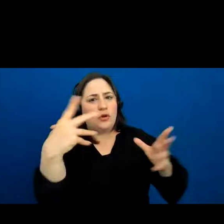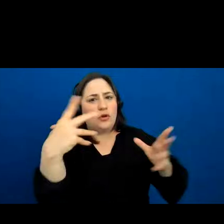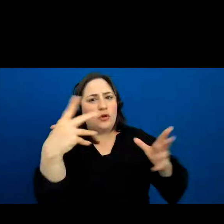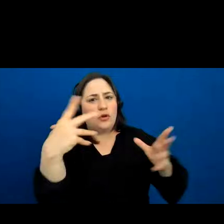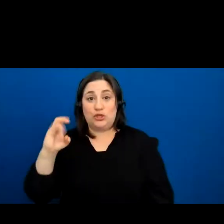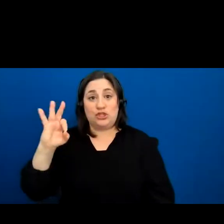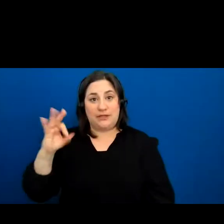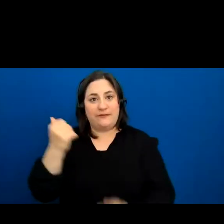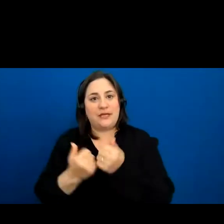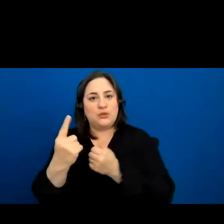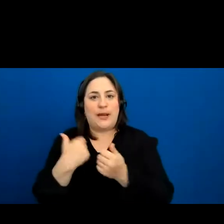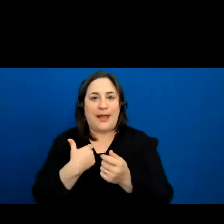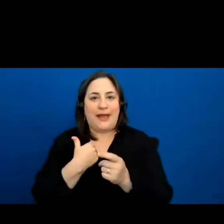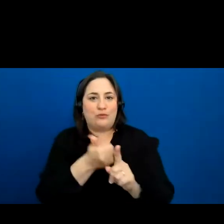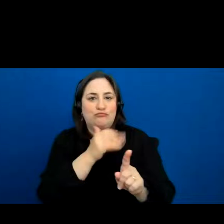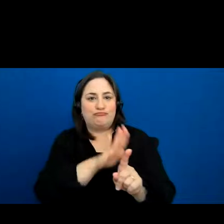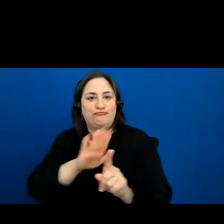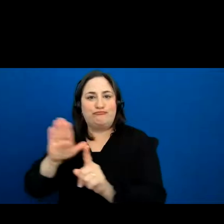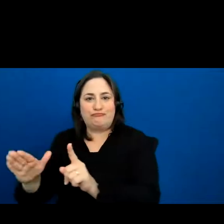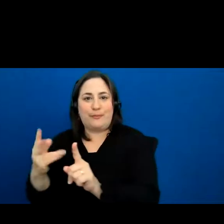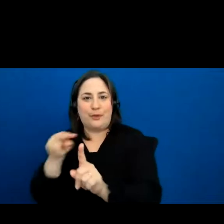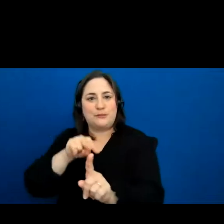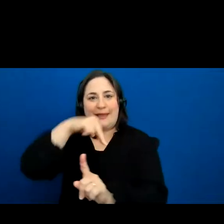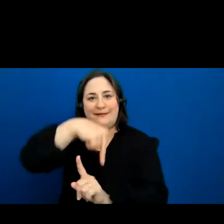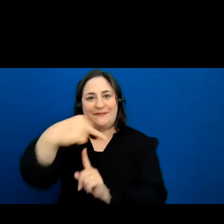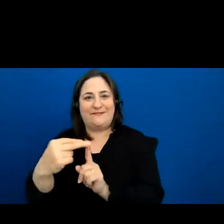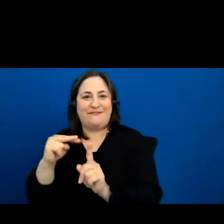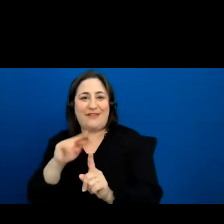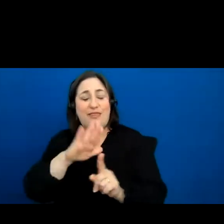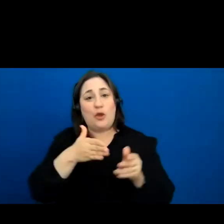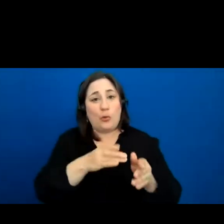And a specific kind of way of being and acting. And I have a diagram here that I